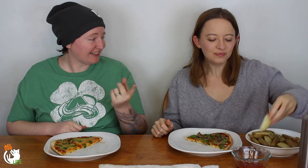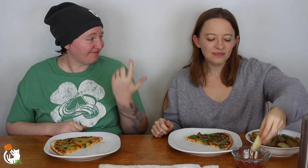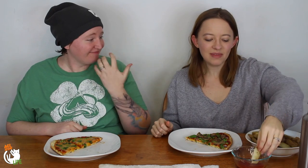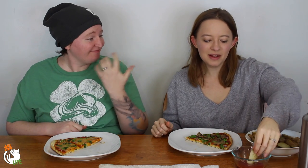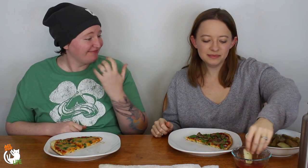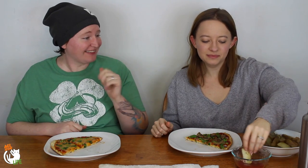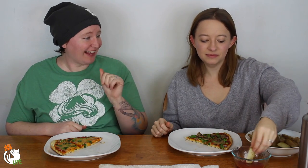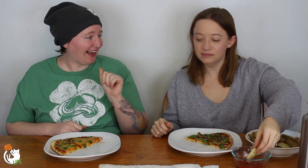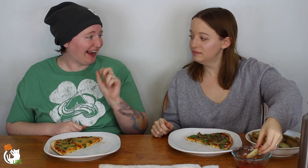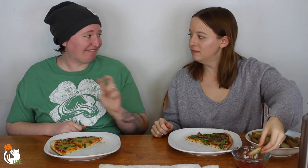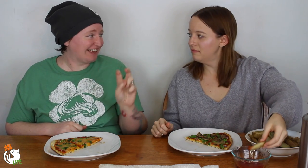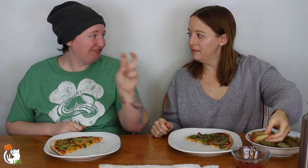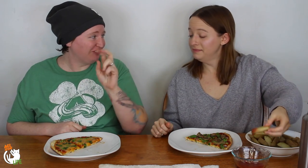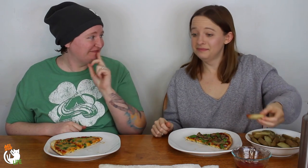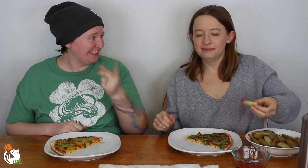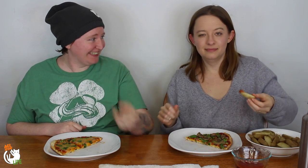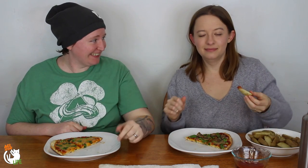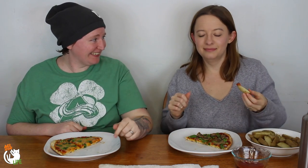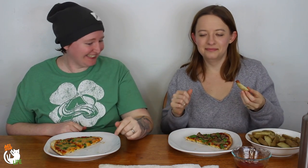It was really -- it was an adventure!